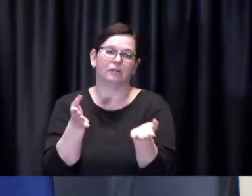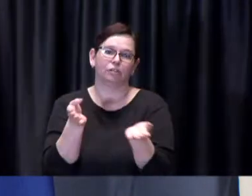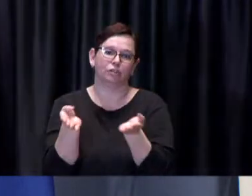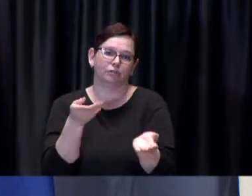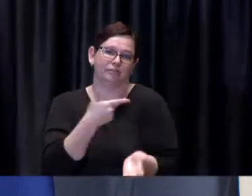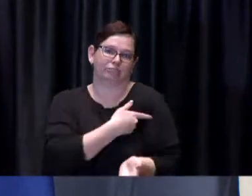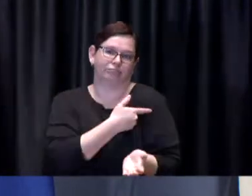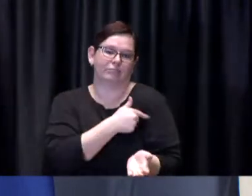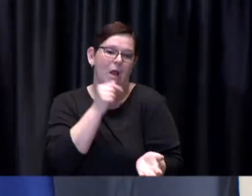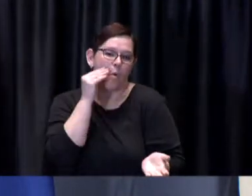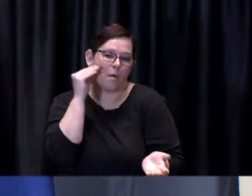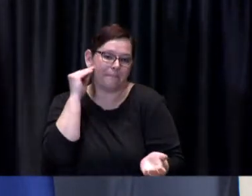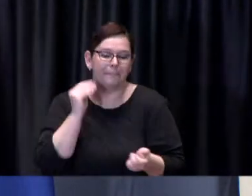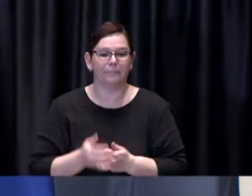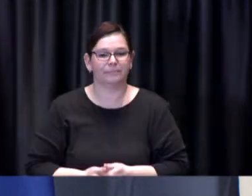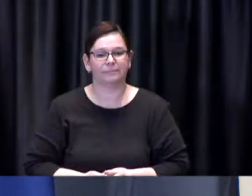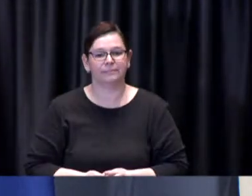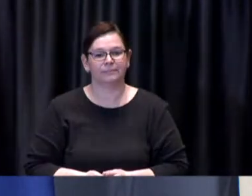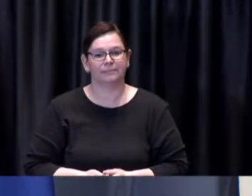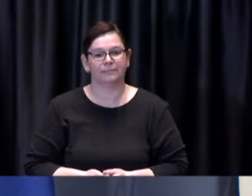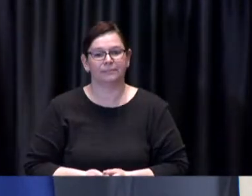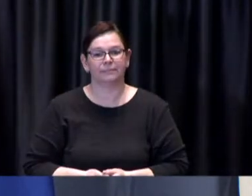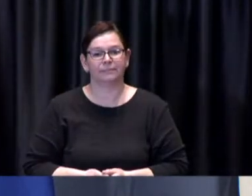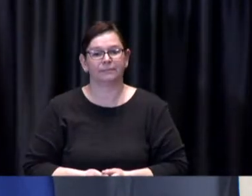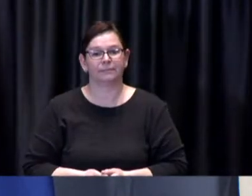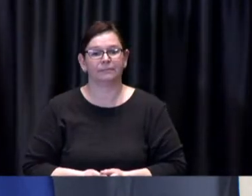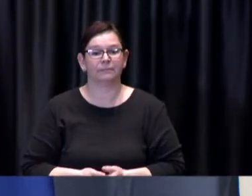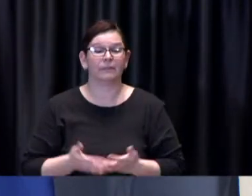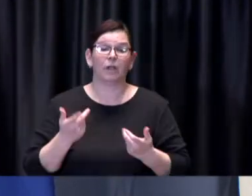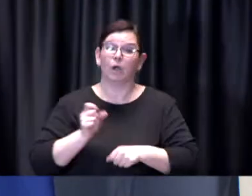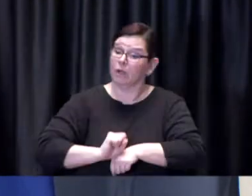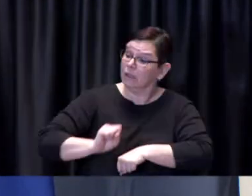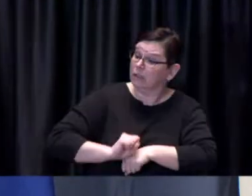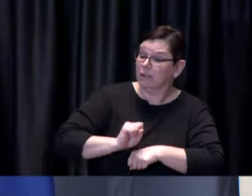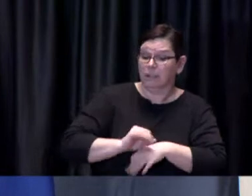Right now, this work very much relies as everything else does on the vaccine supply